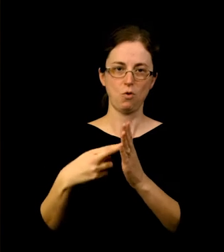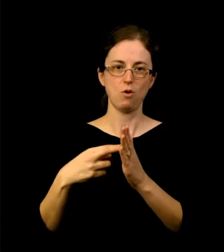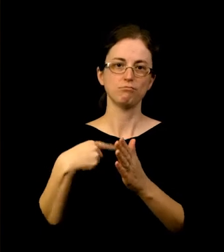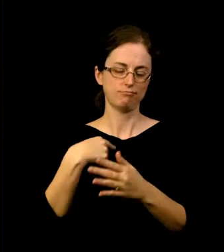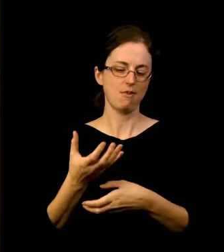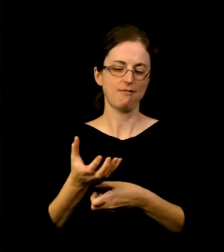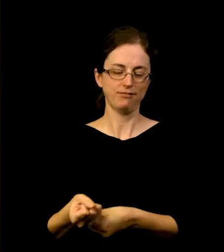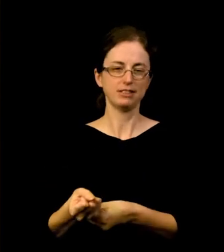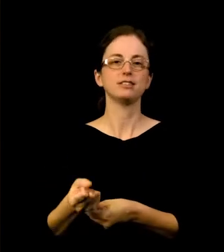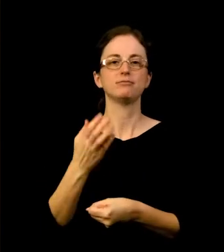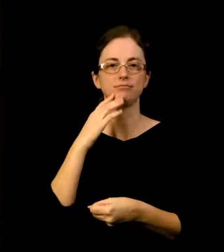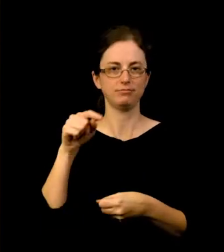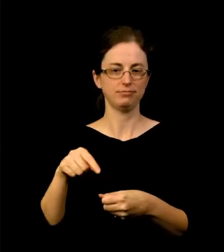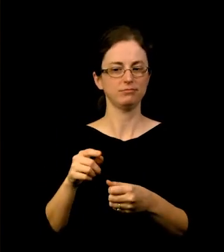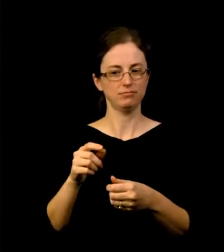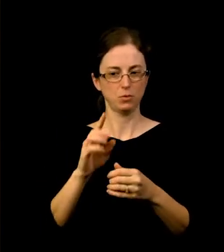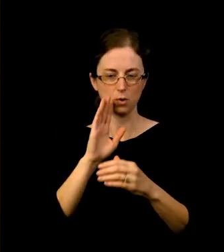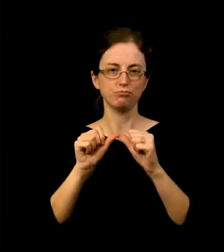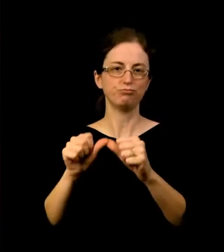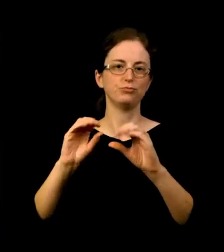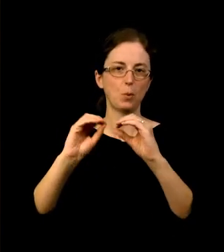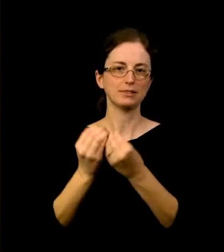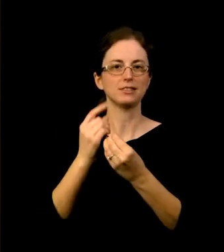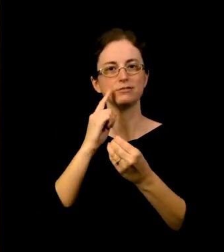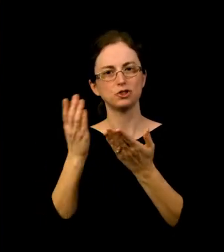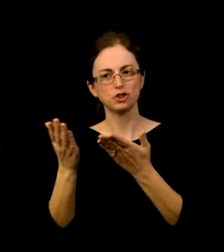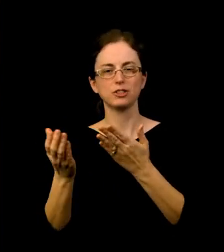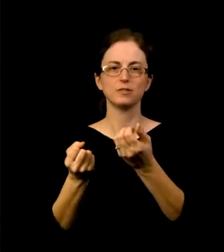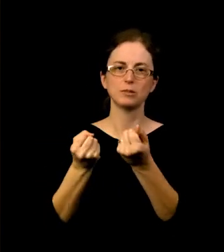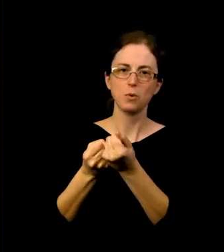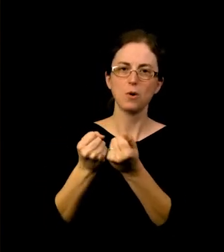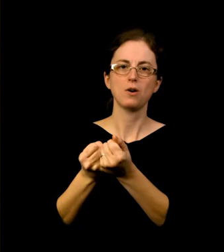of this organization to serve, support, and be part of our community.